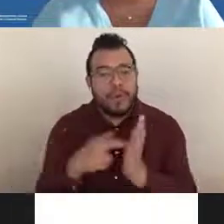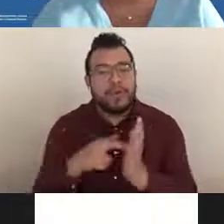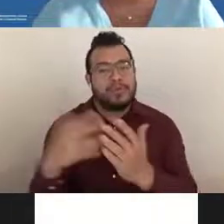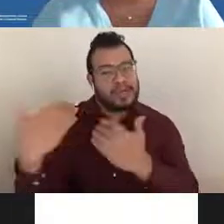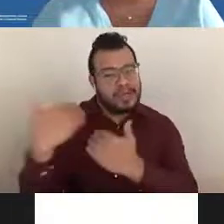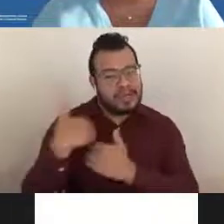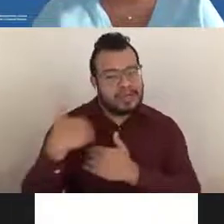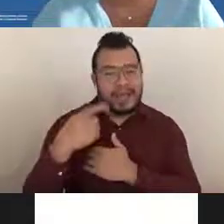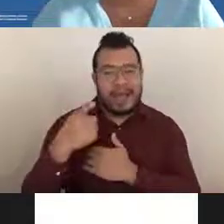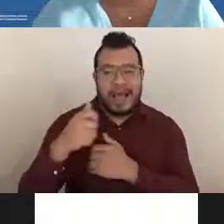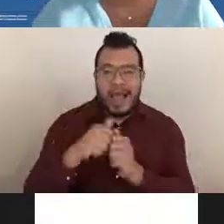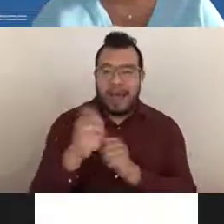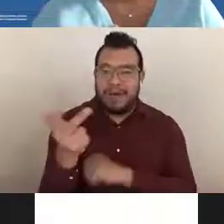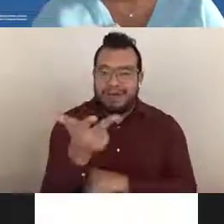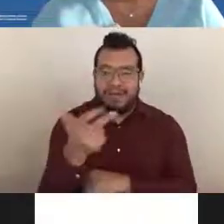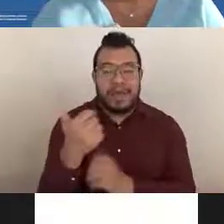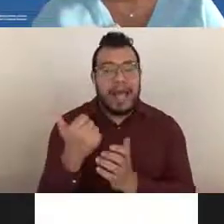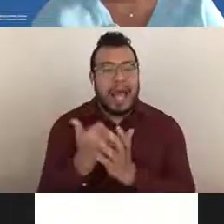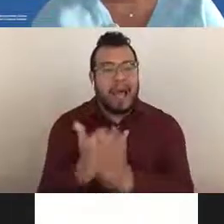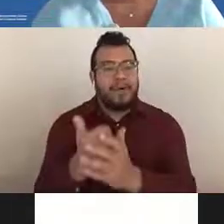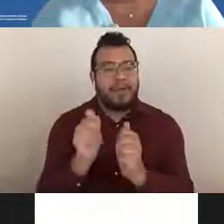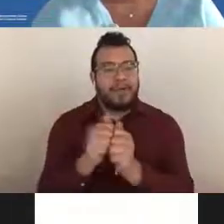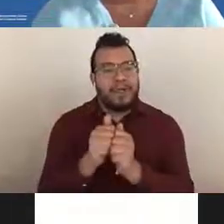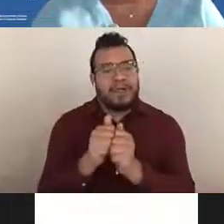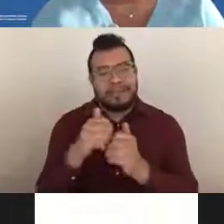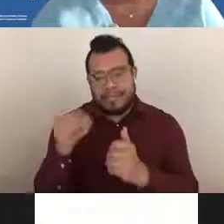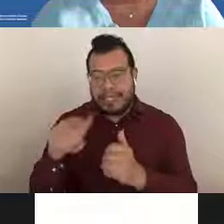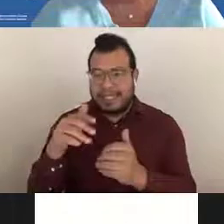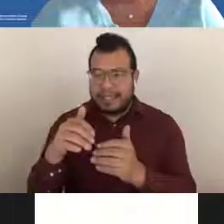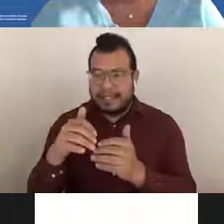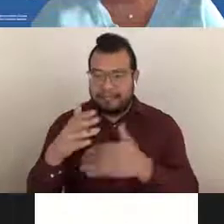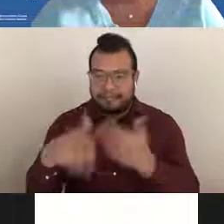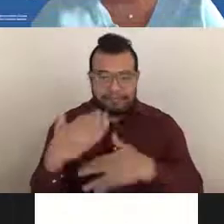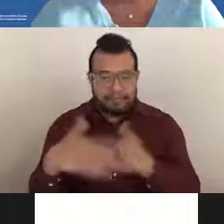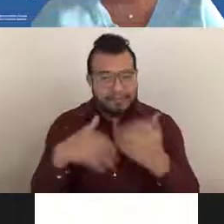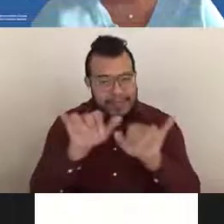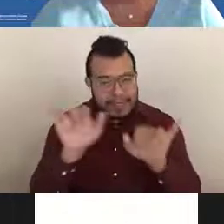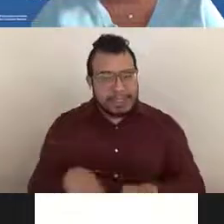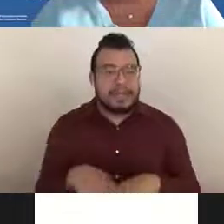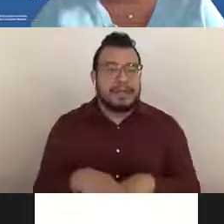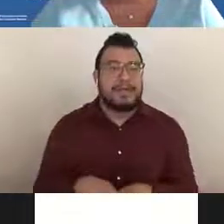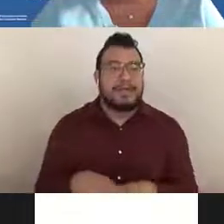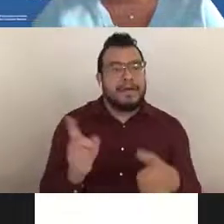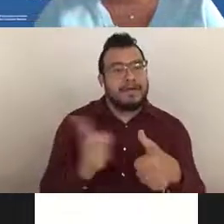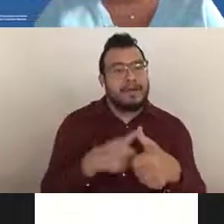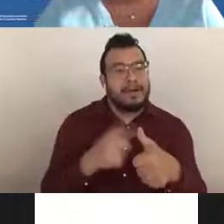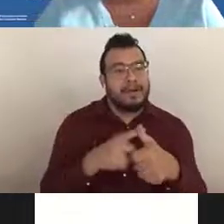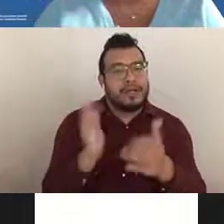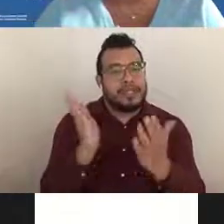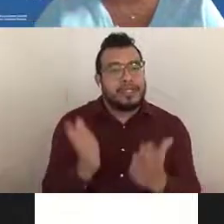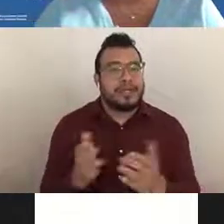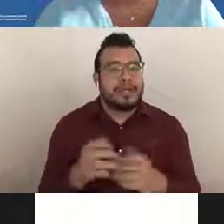the grants and management system. Your first presenter today is Dr. Ashlee Lane. Next slide.